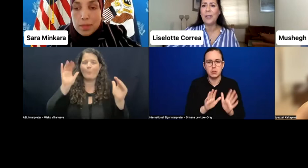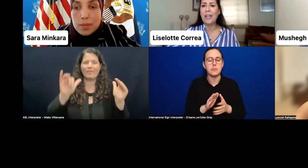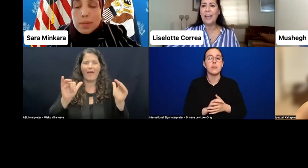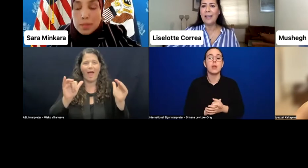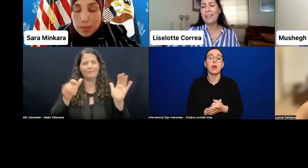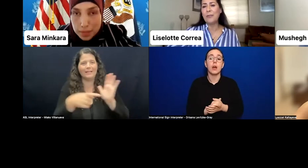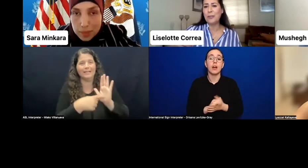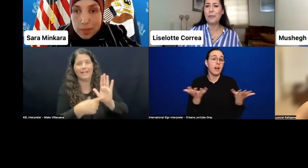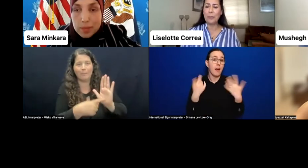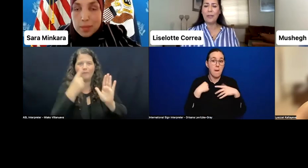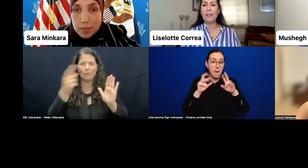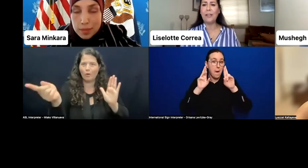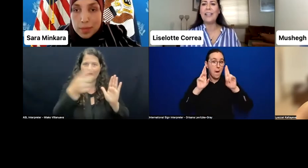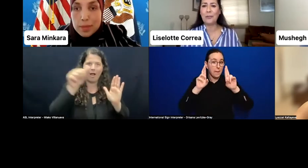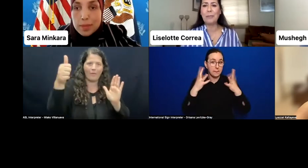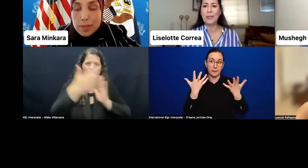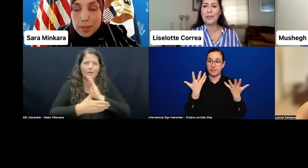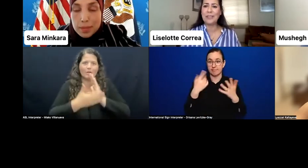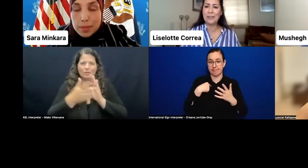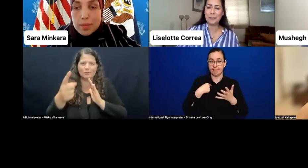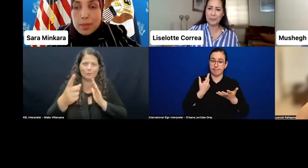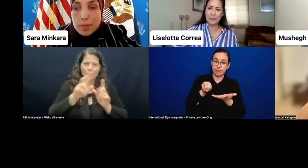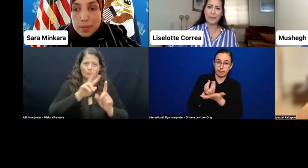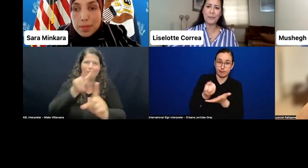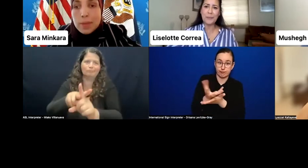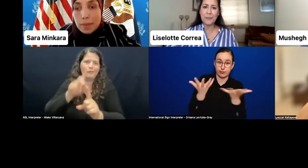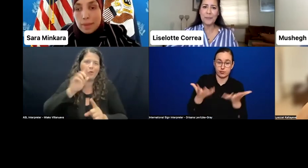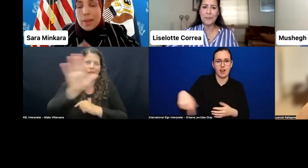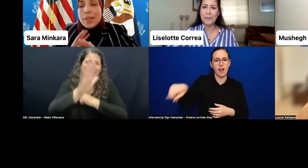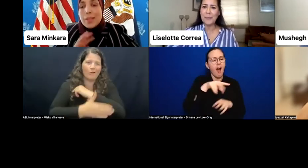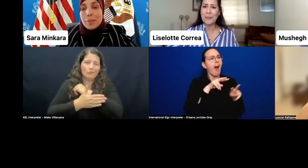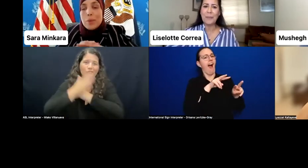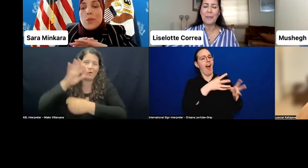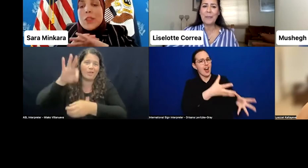and the future electoral processes. Perfect.